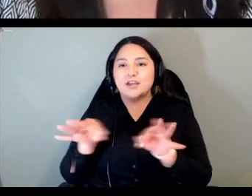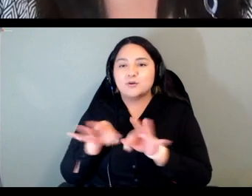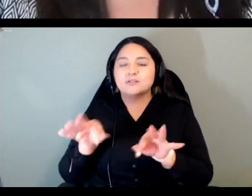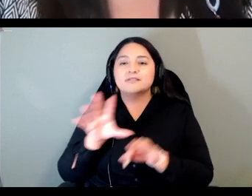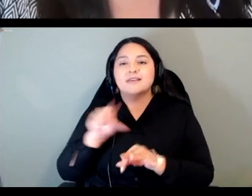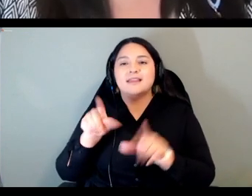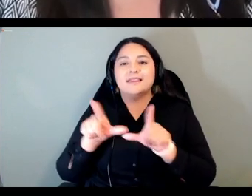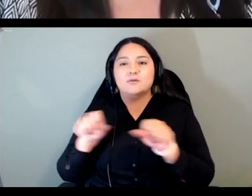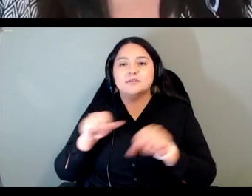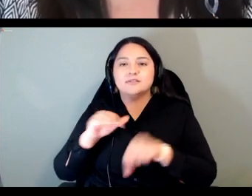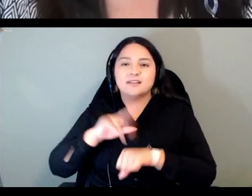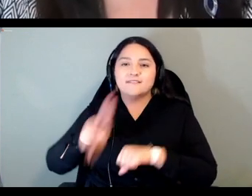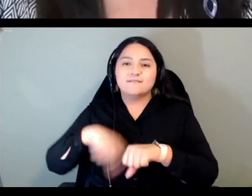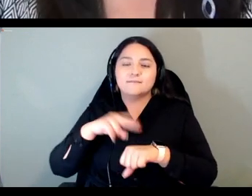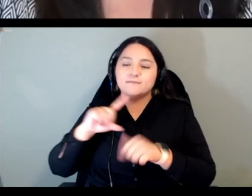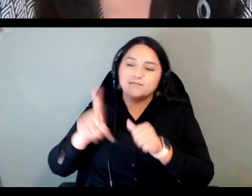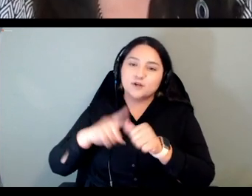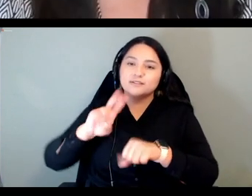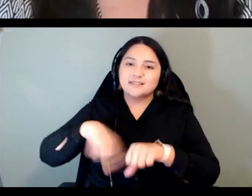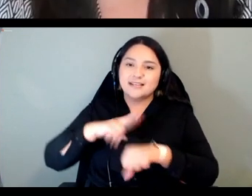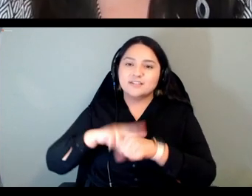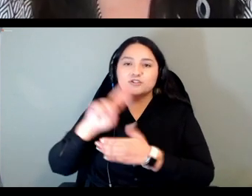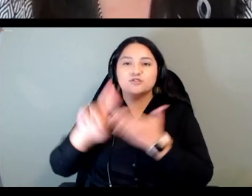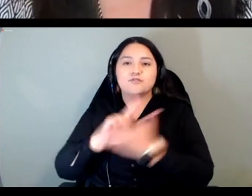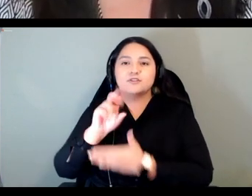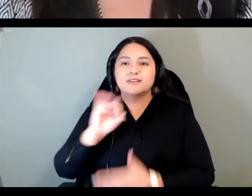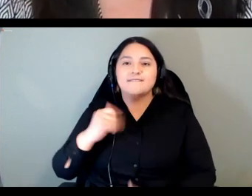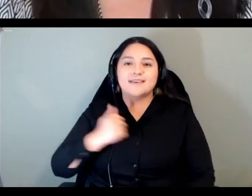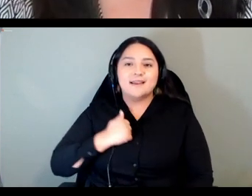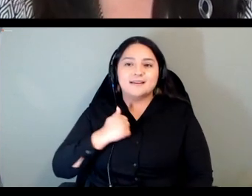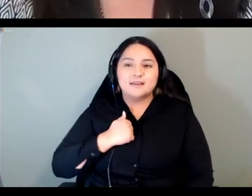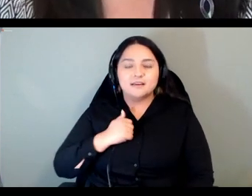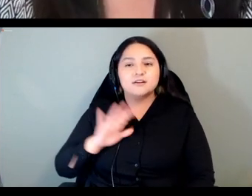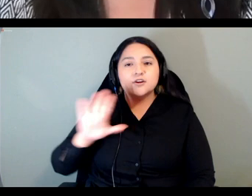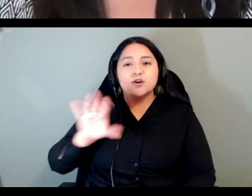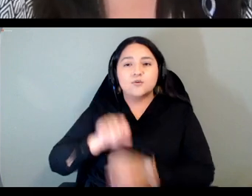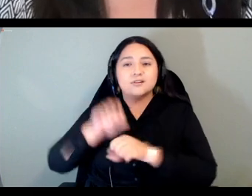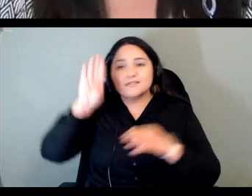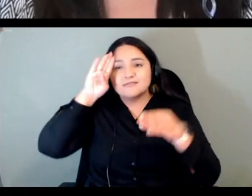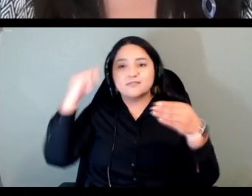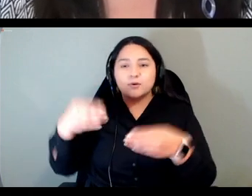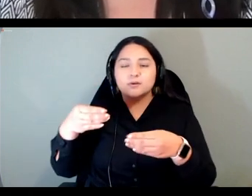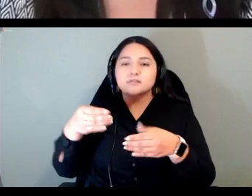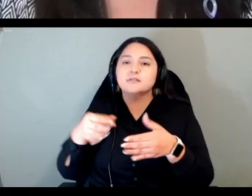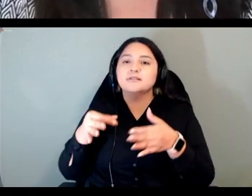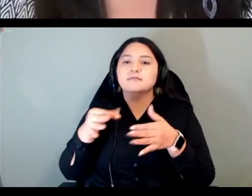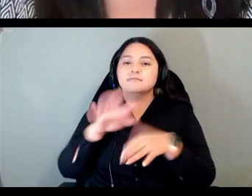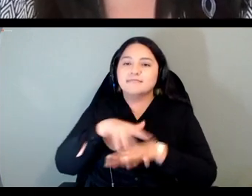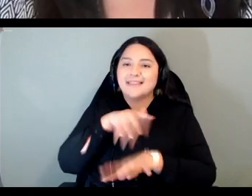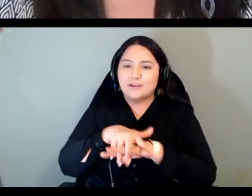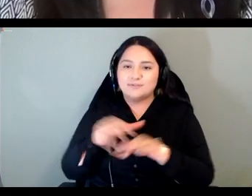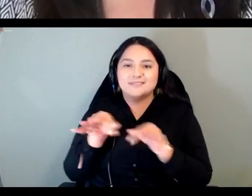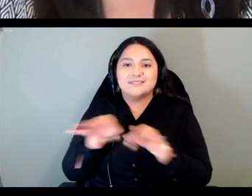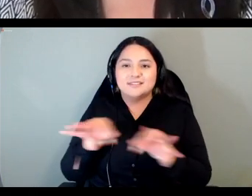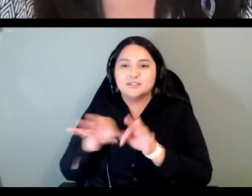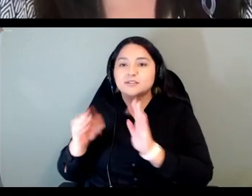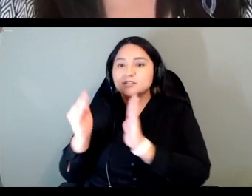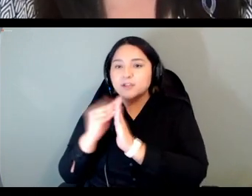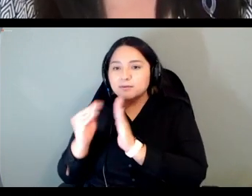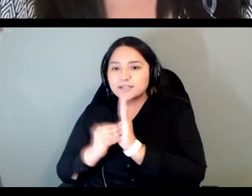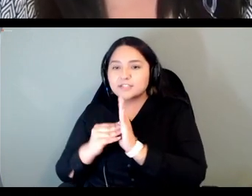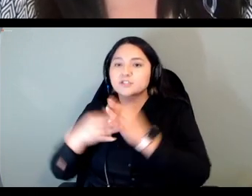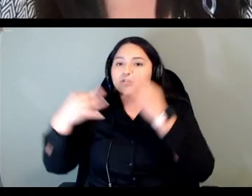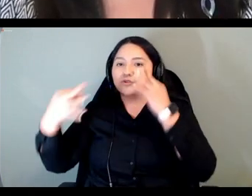university of canada her work focuses on indigenous language documentation description and revitalization